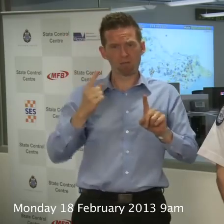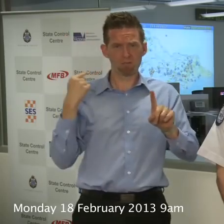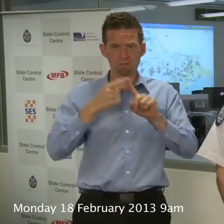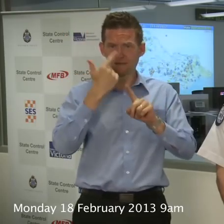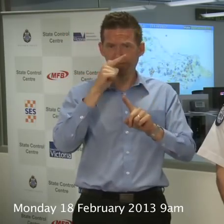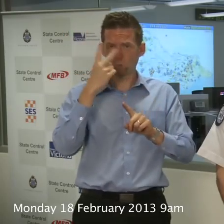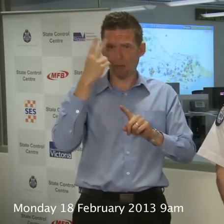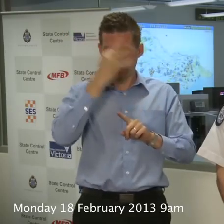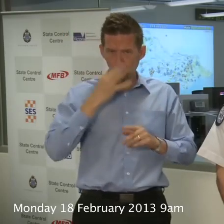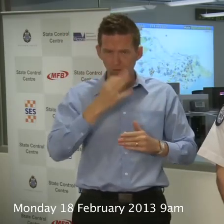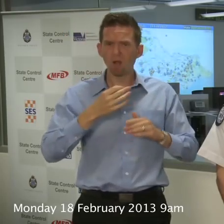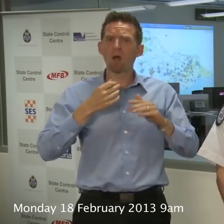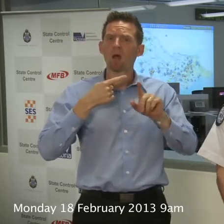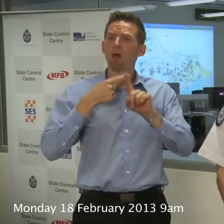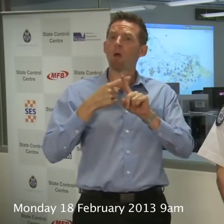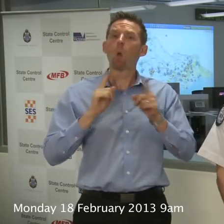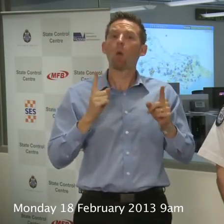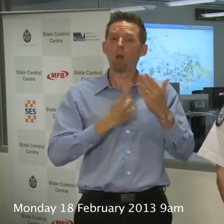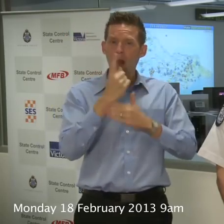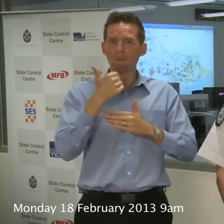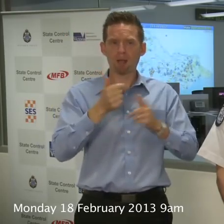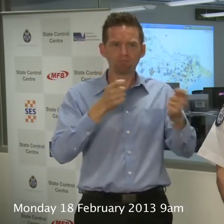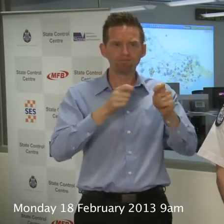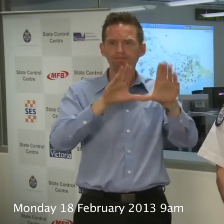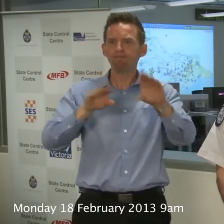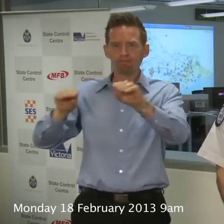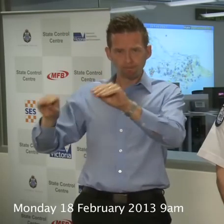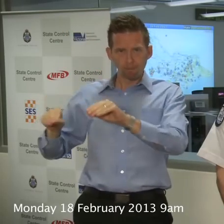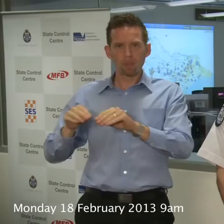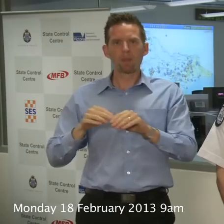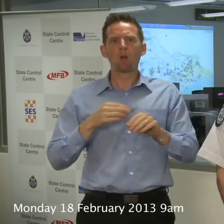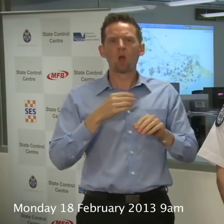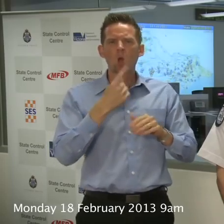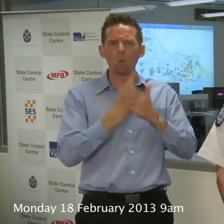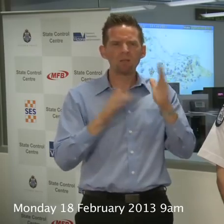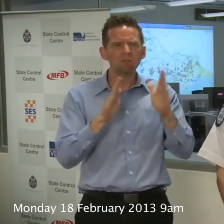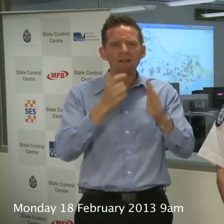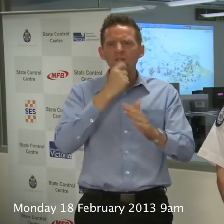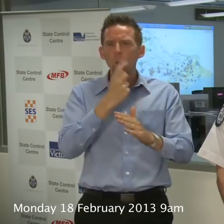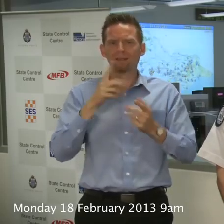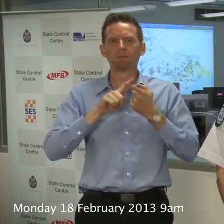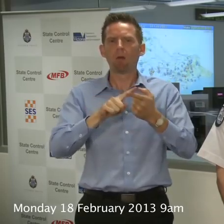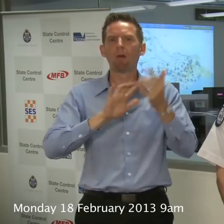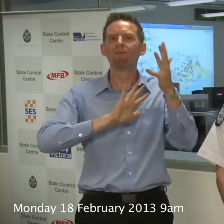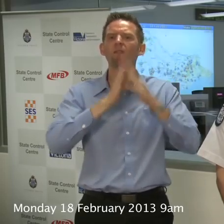good thing about all of those is that they are being managed well. Only a small number of those are still going fires so that's a good thing.